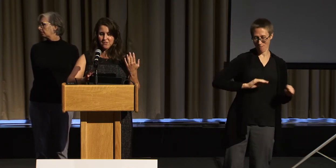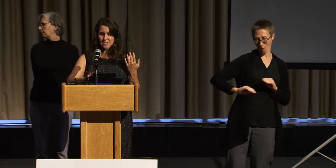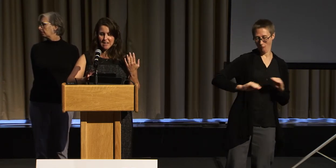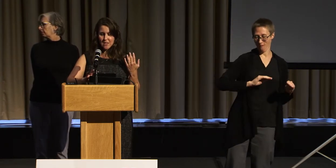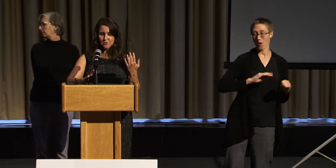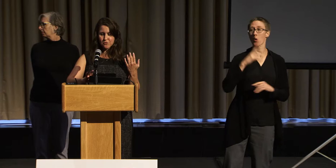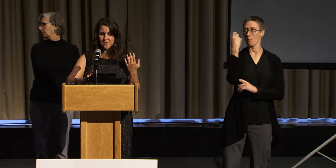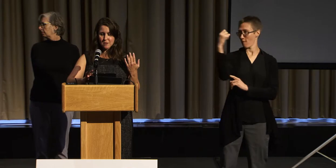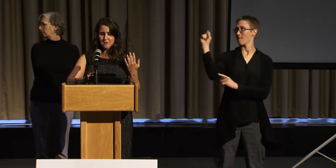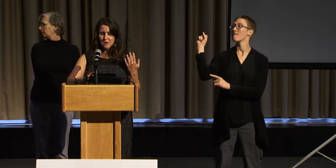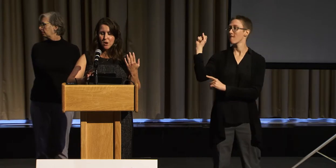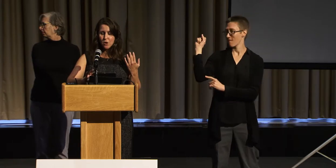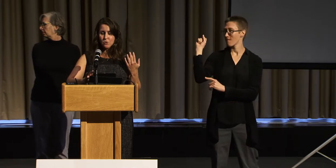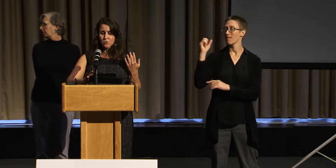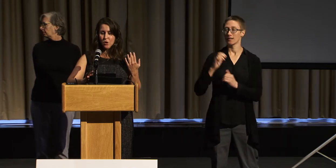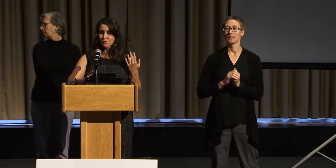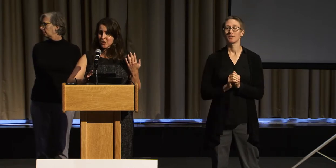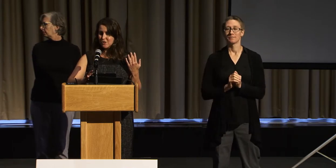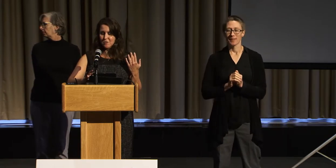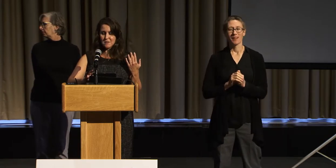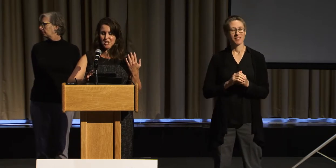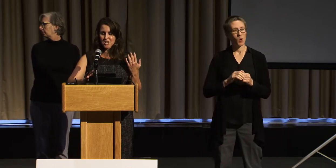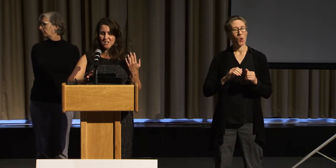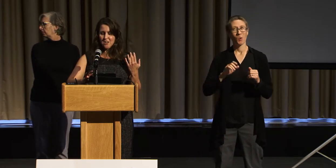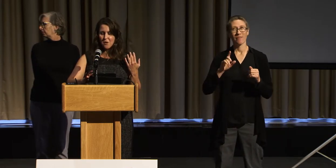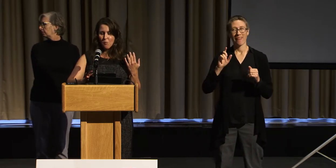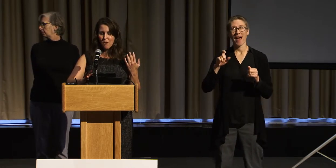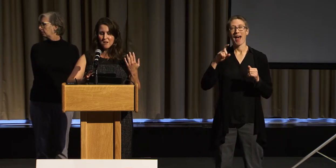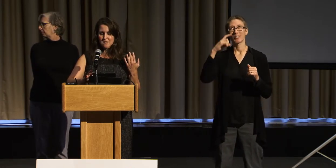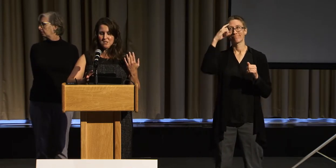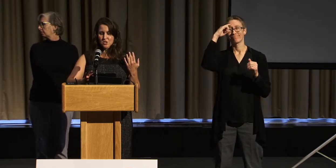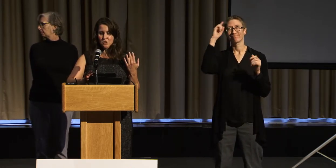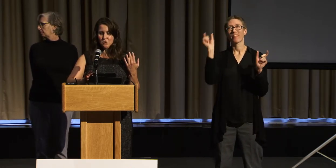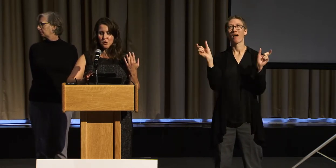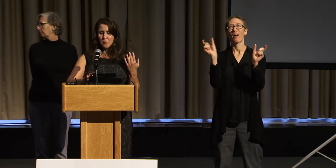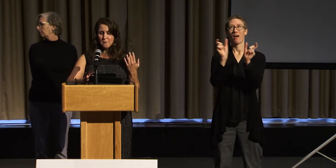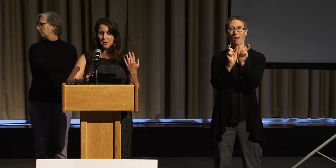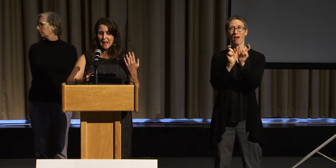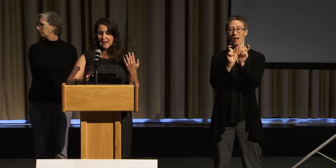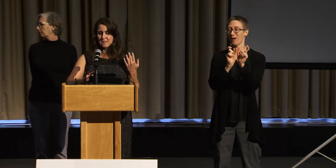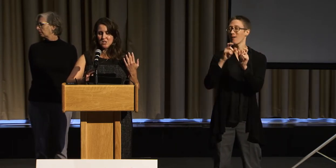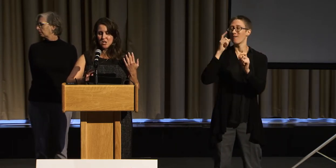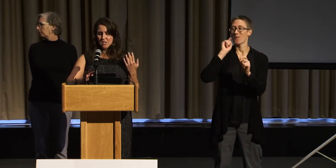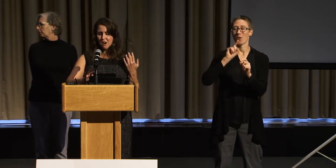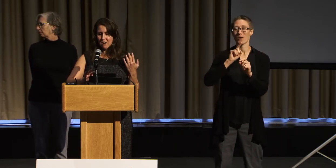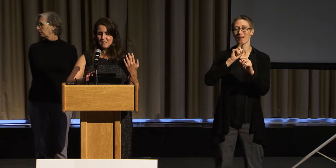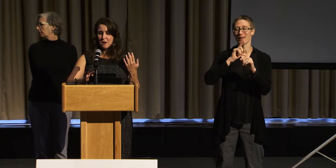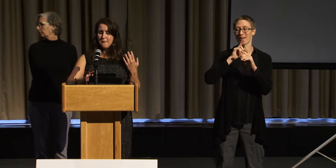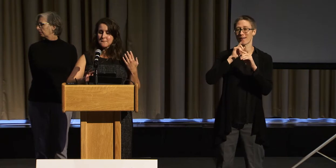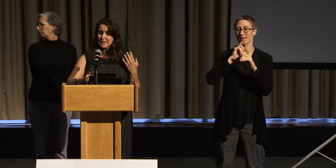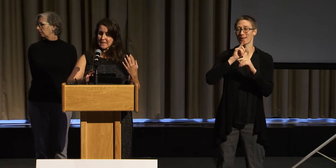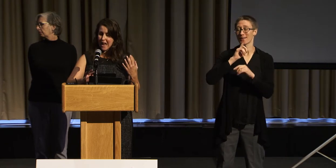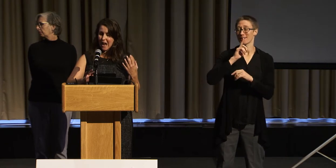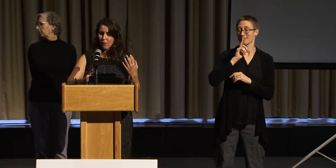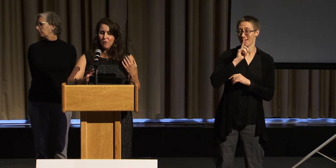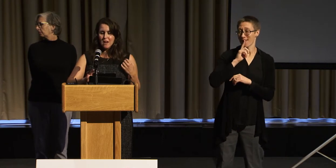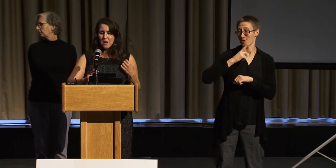for Silent Rhythms, whose original mission was to promote access to the arts, but now it